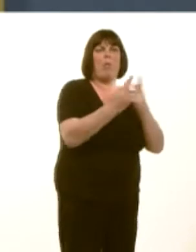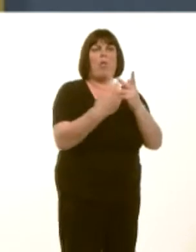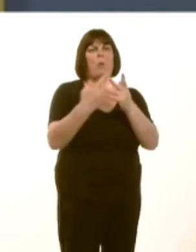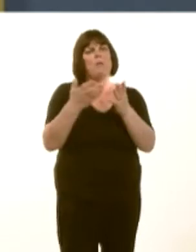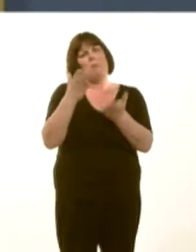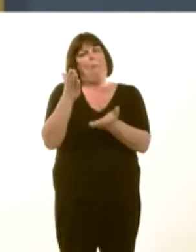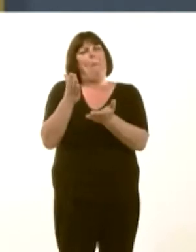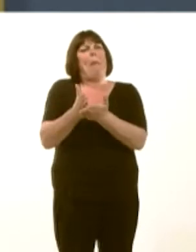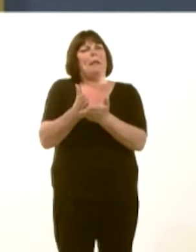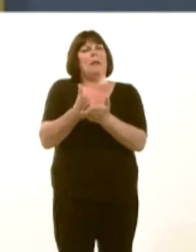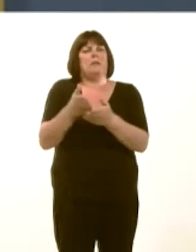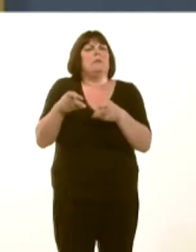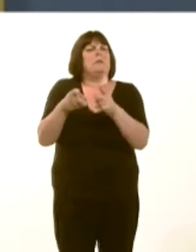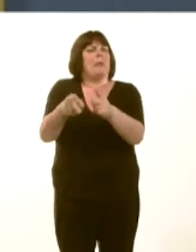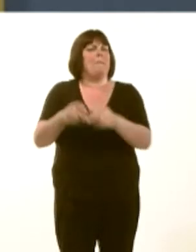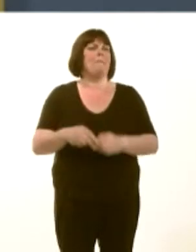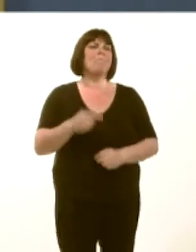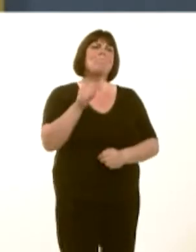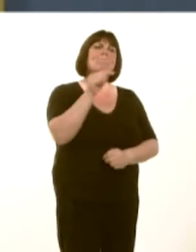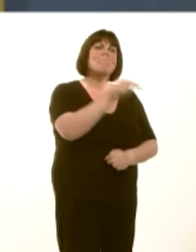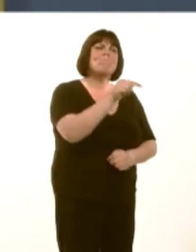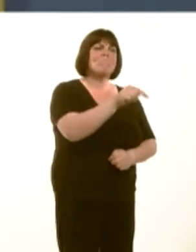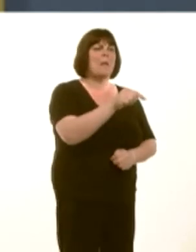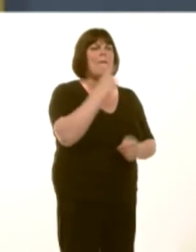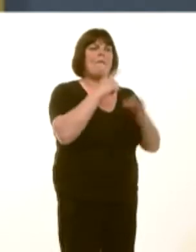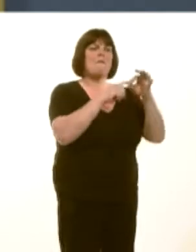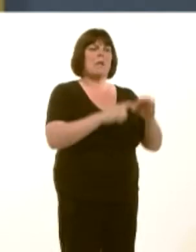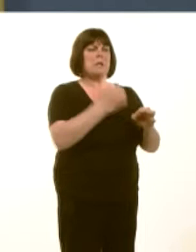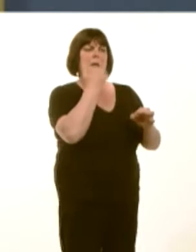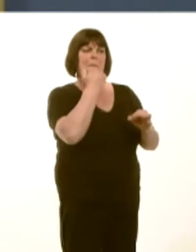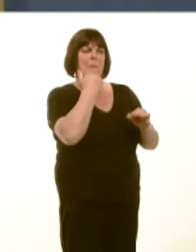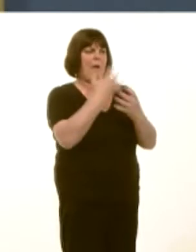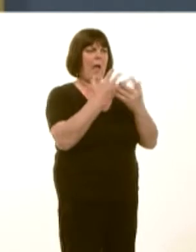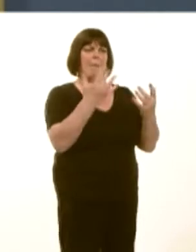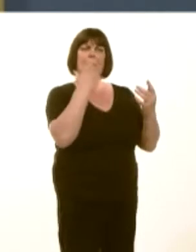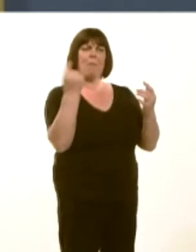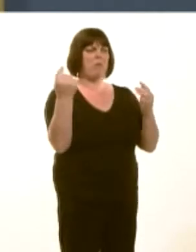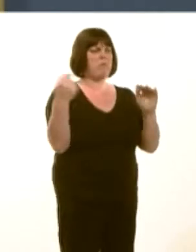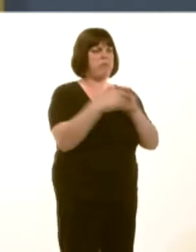Now, whilst the Gateway scheme has a set quota for the settlement of refugees in the UK,